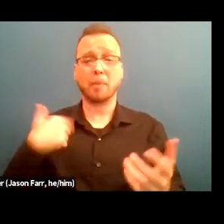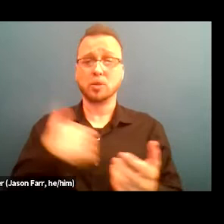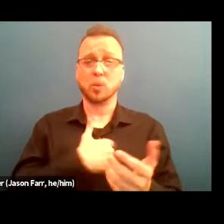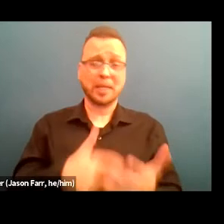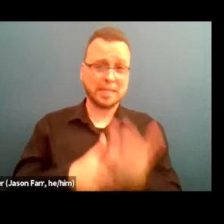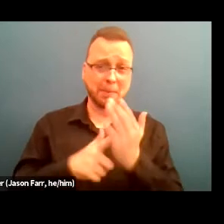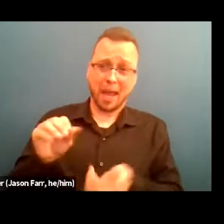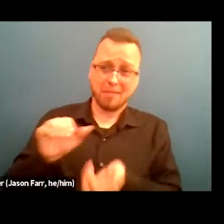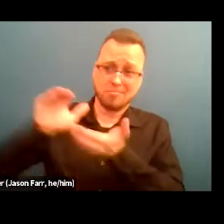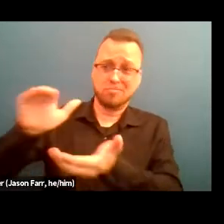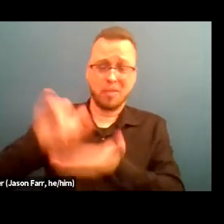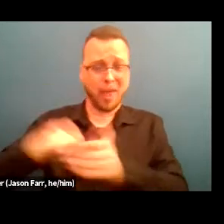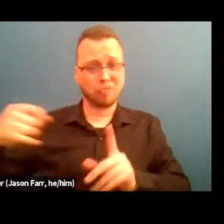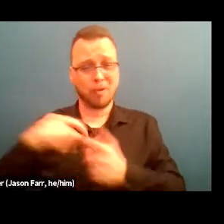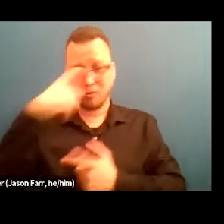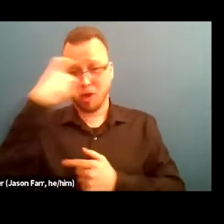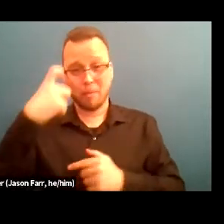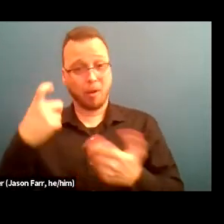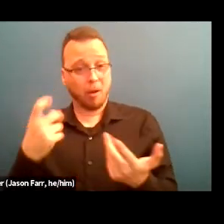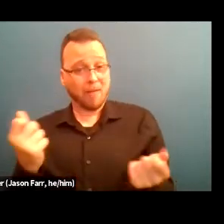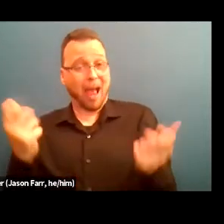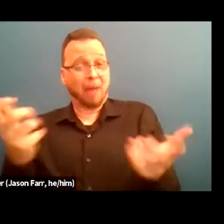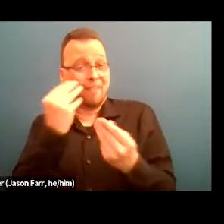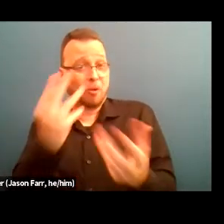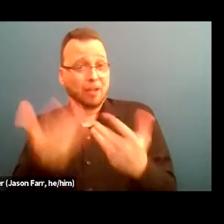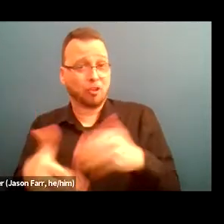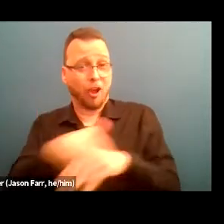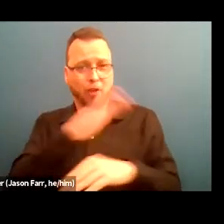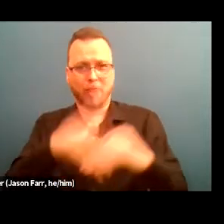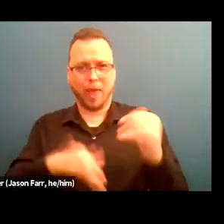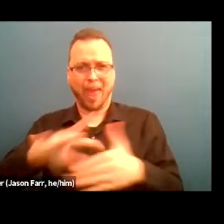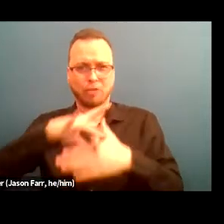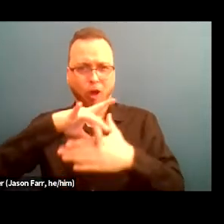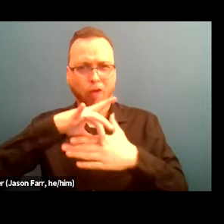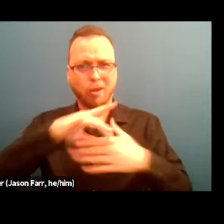versus the quality of the discussion. So focusing on things on like professional titles,